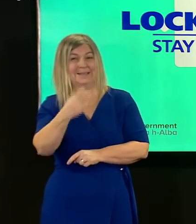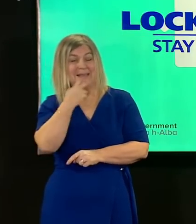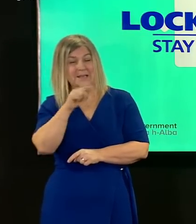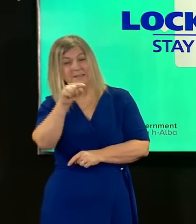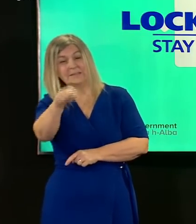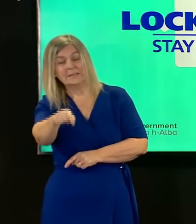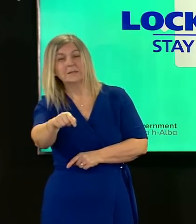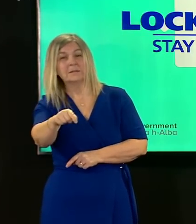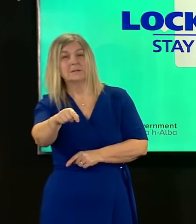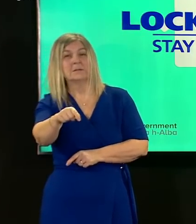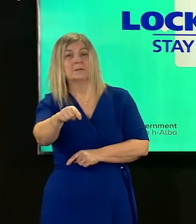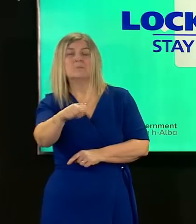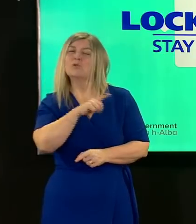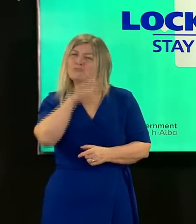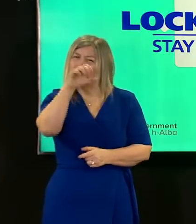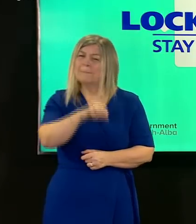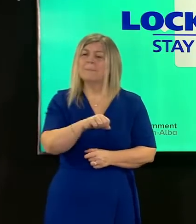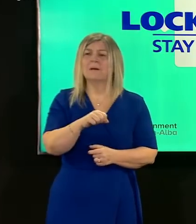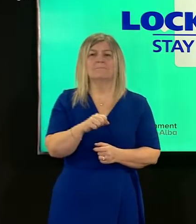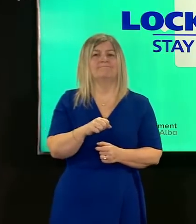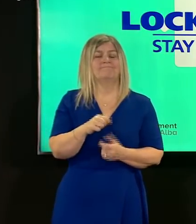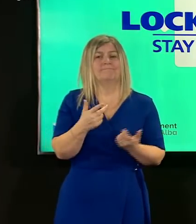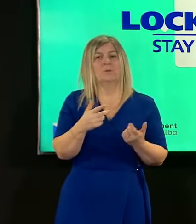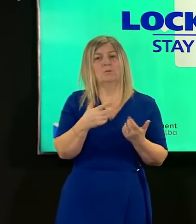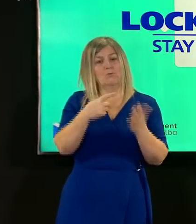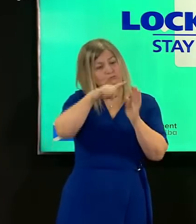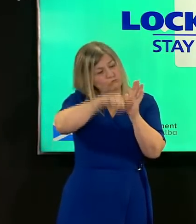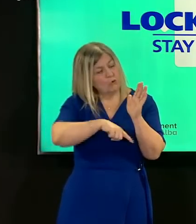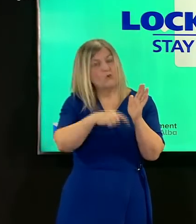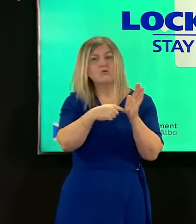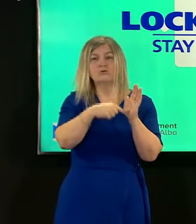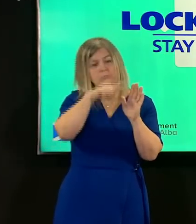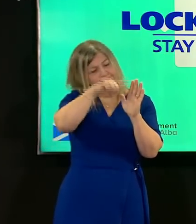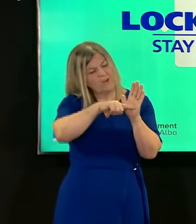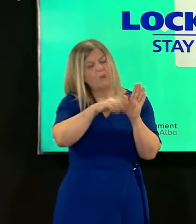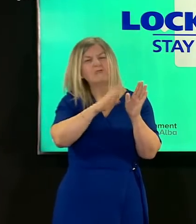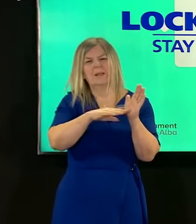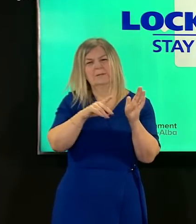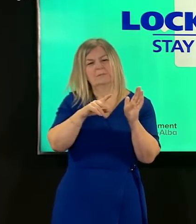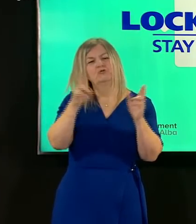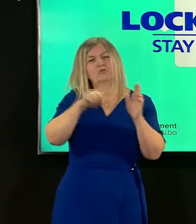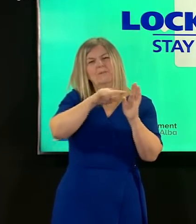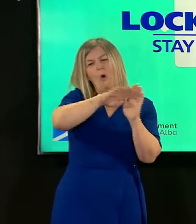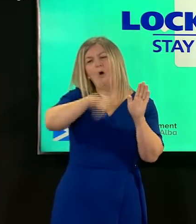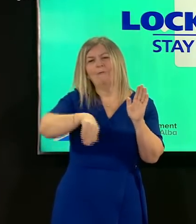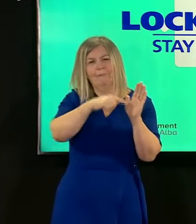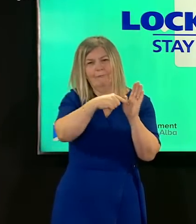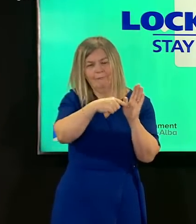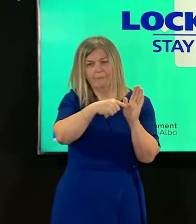you risk an increase in prevalence so you need to be able to do that from the lowest possible